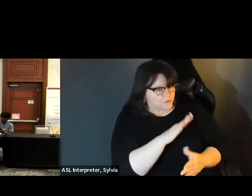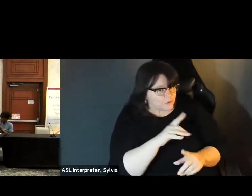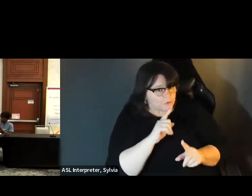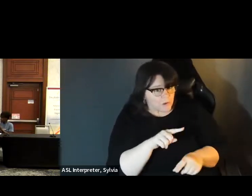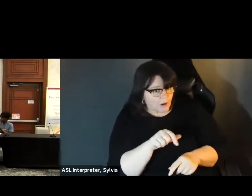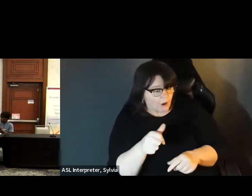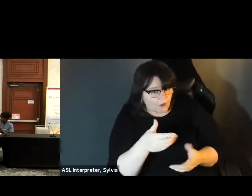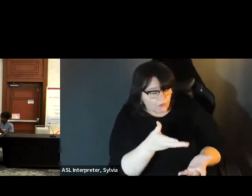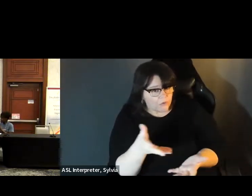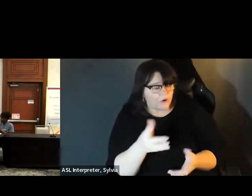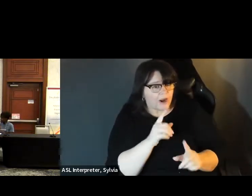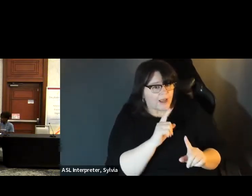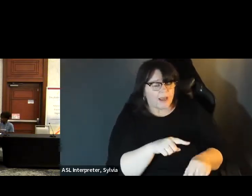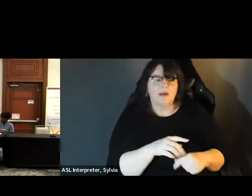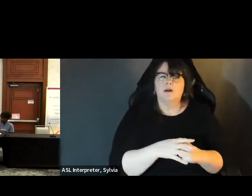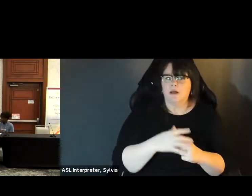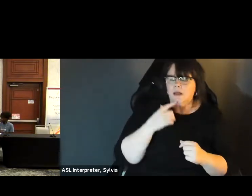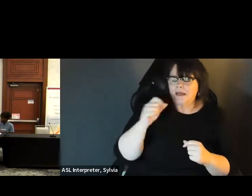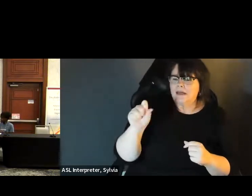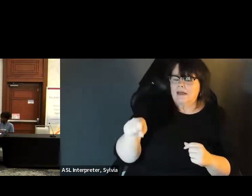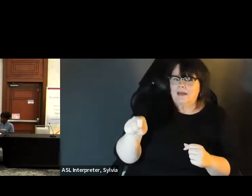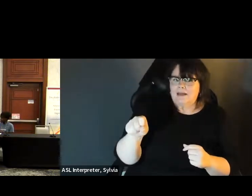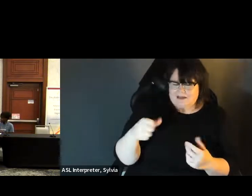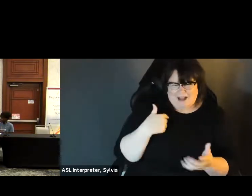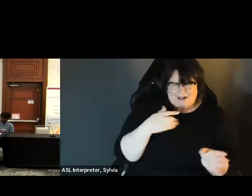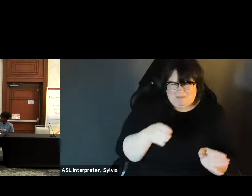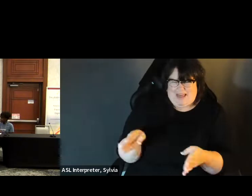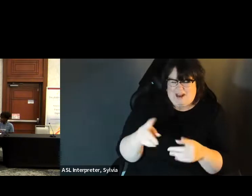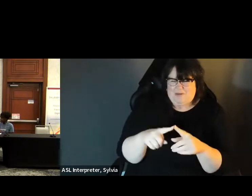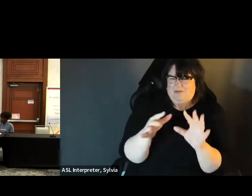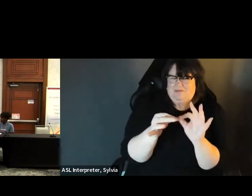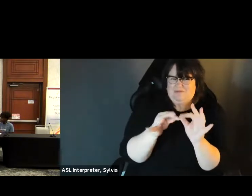Wow! Thank you for your response. Do any of the other panelists? Thank you for your response. Do any of the other Oh, I you know I wanted to say to. I was gonna bring up a I know what they already did.